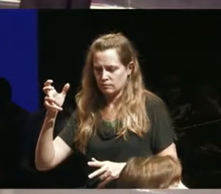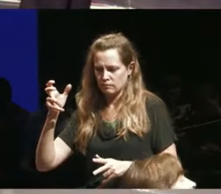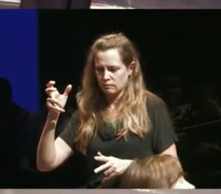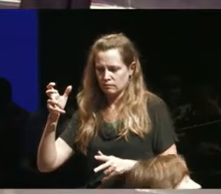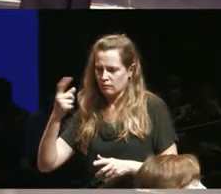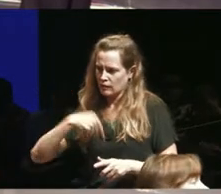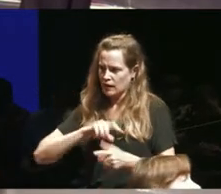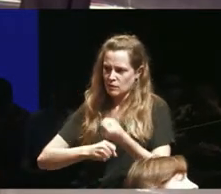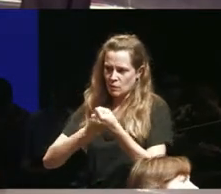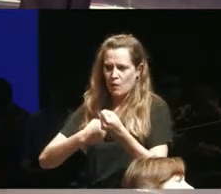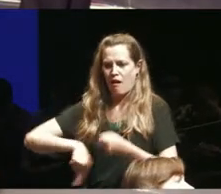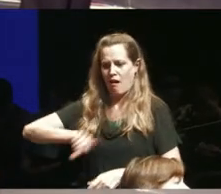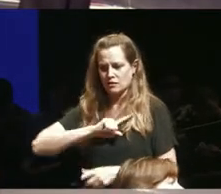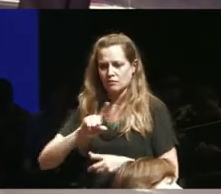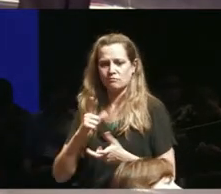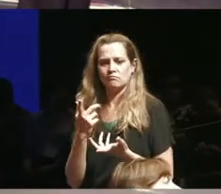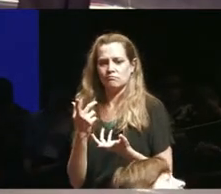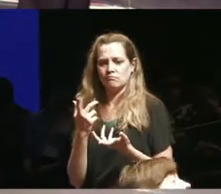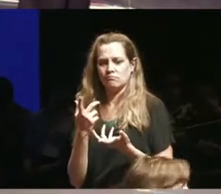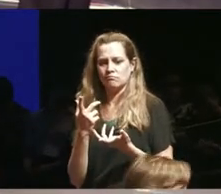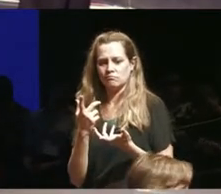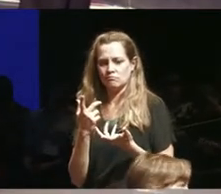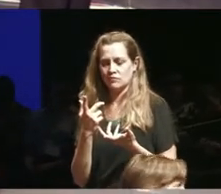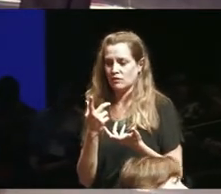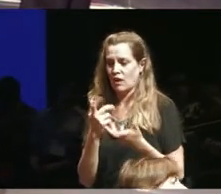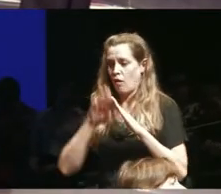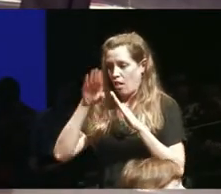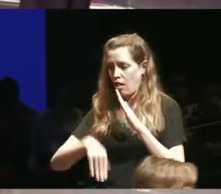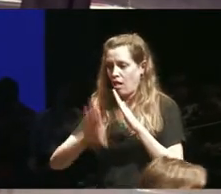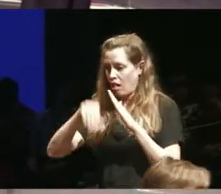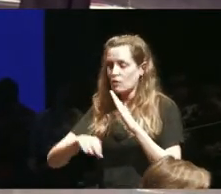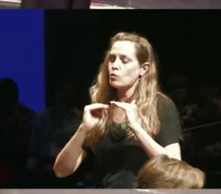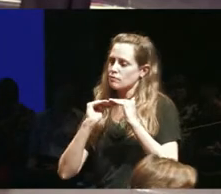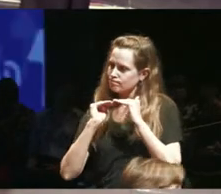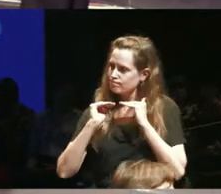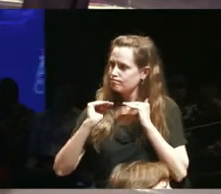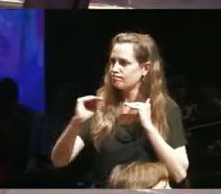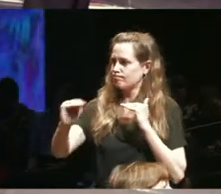support us in moving from a place of precarity to a place of permanence and